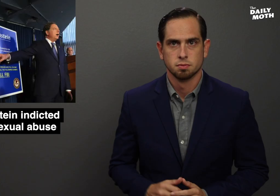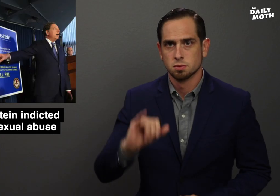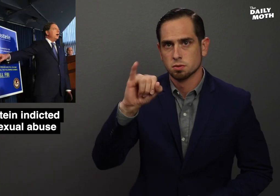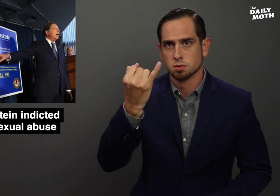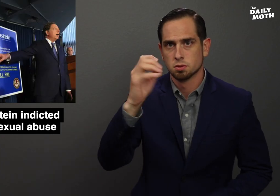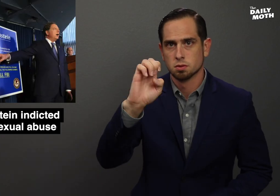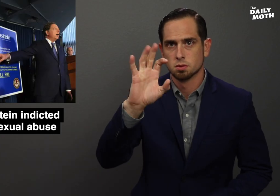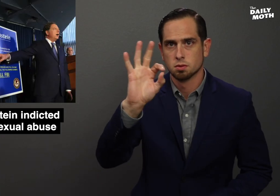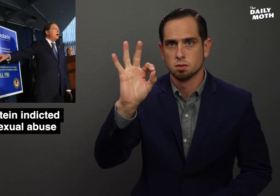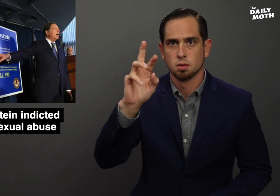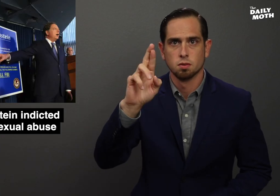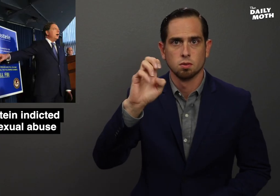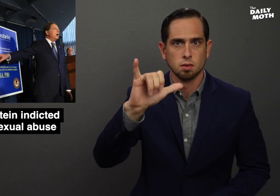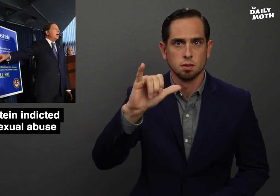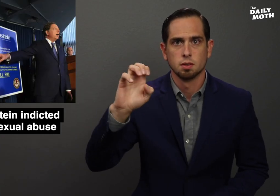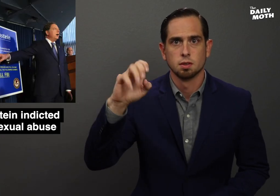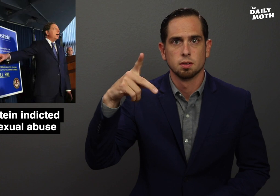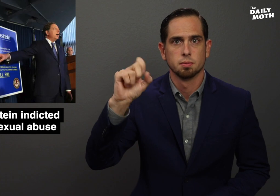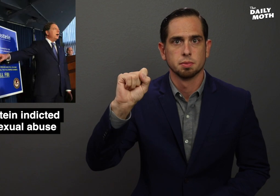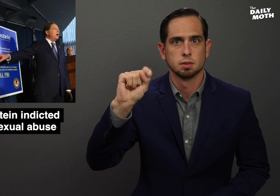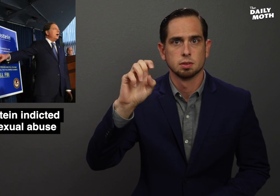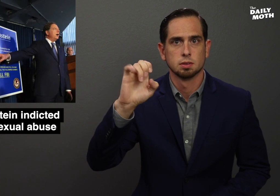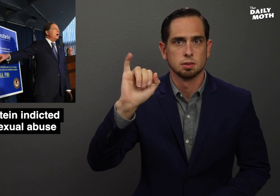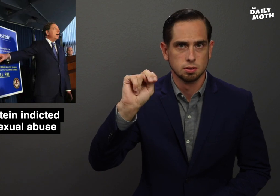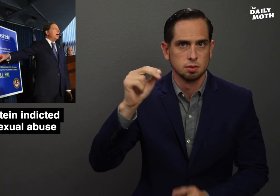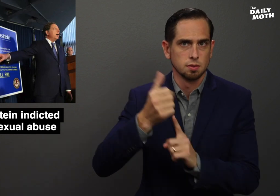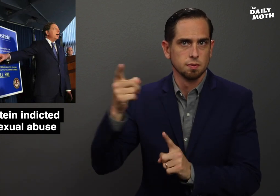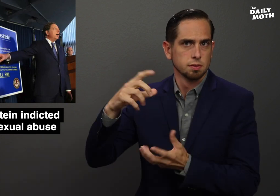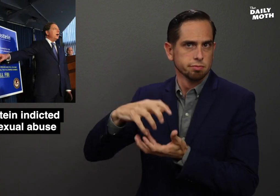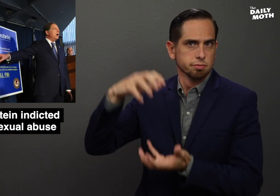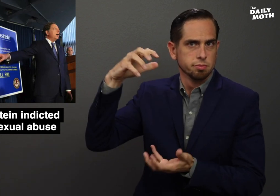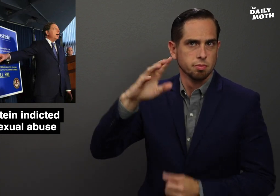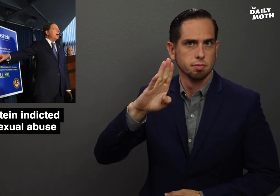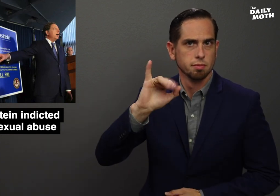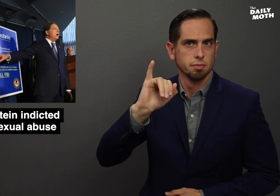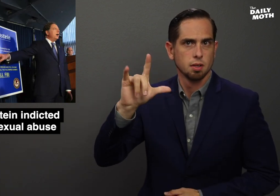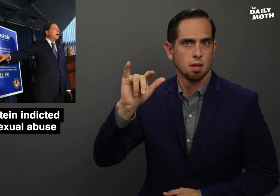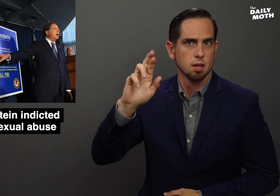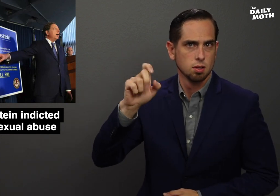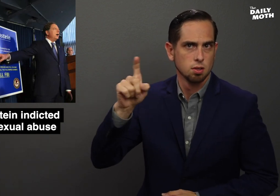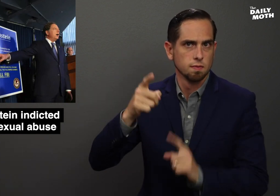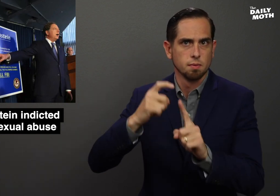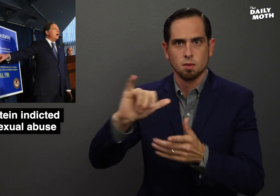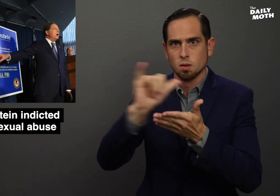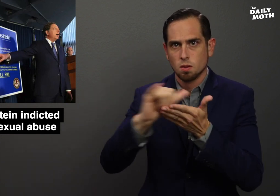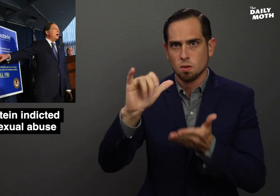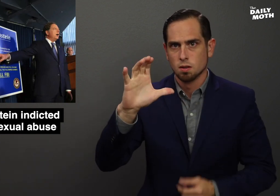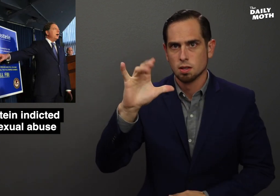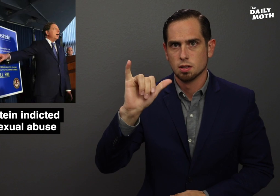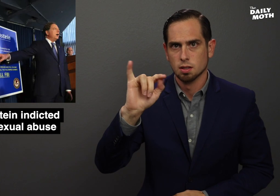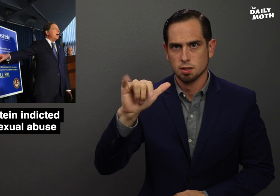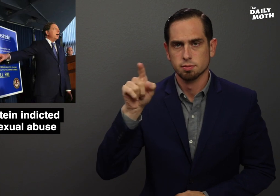Jeffrey Epstein, who is a billionaire from New York City,